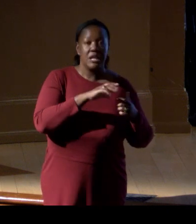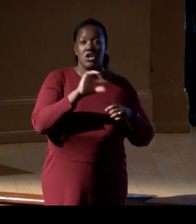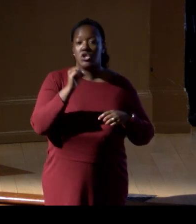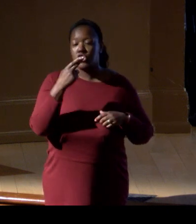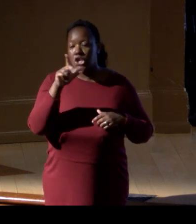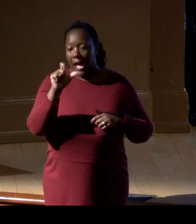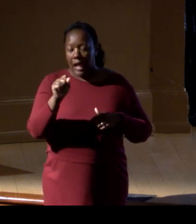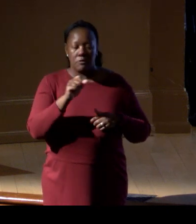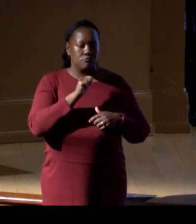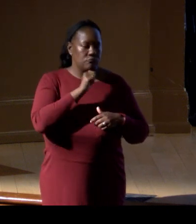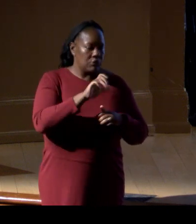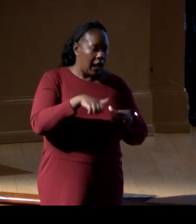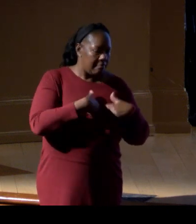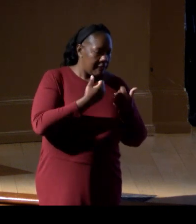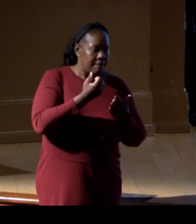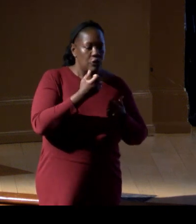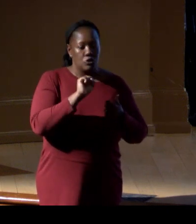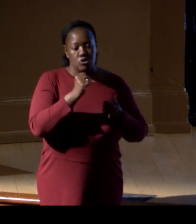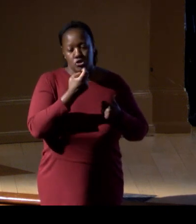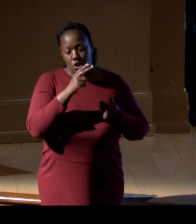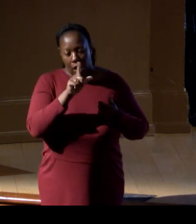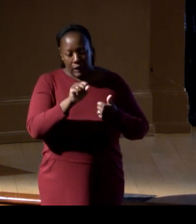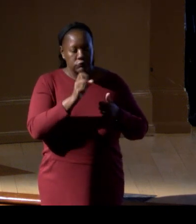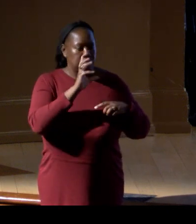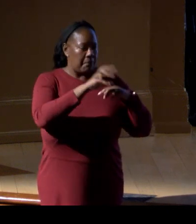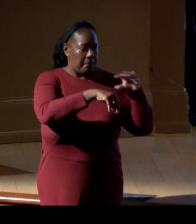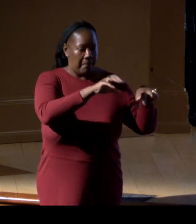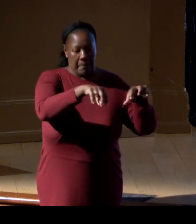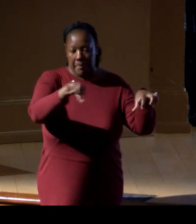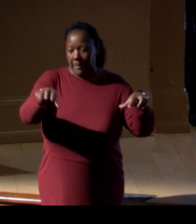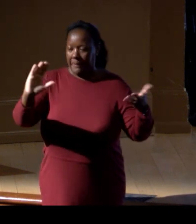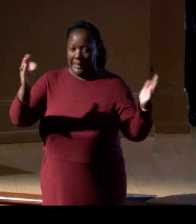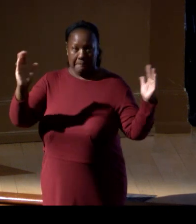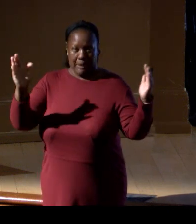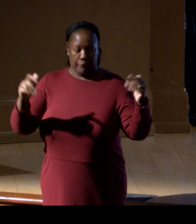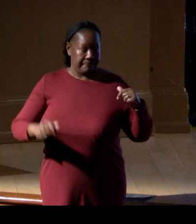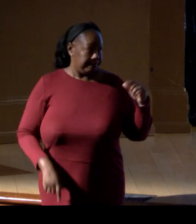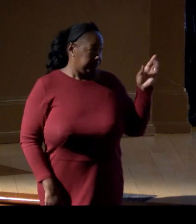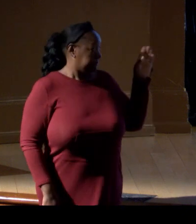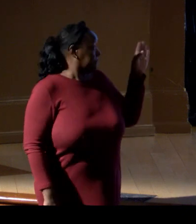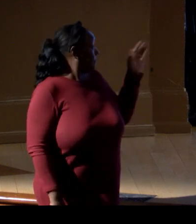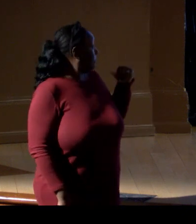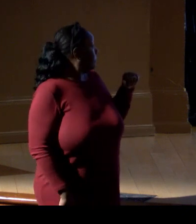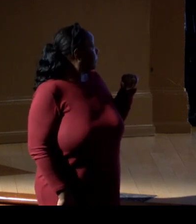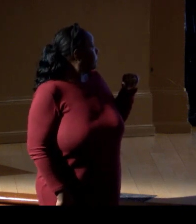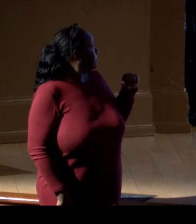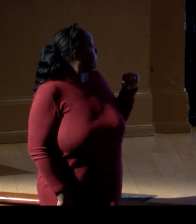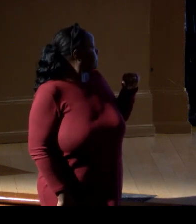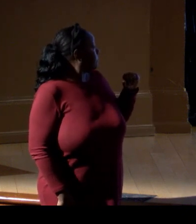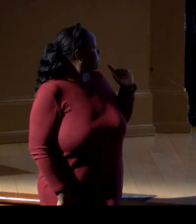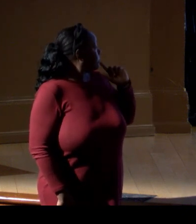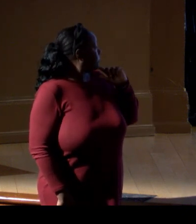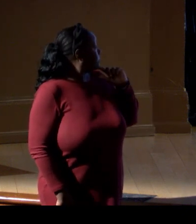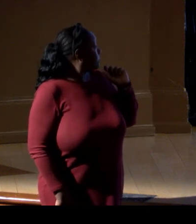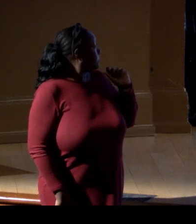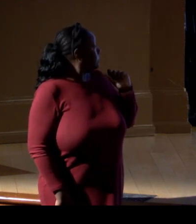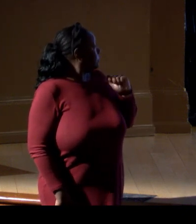And what we found below, you can see on the left is like a photo of the Hubble telescope. It's actually the fluorescence microscope